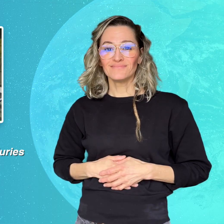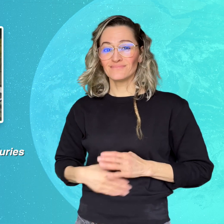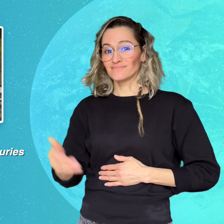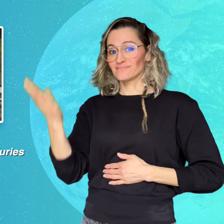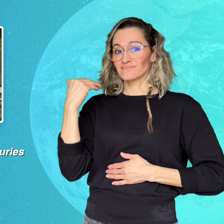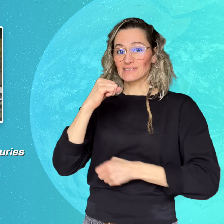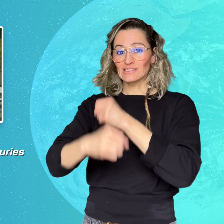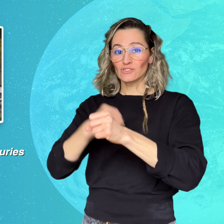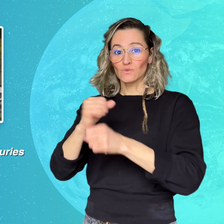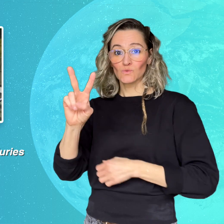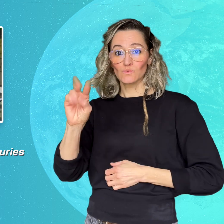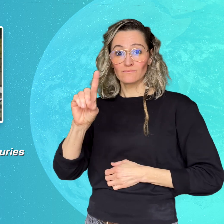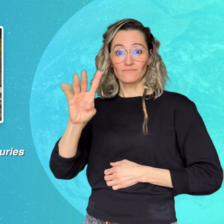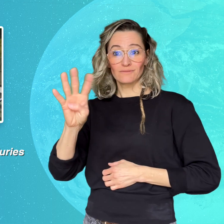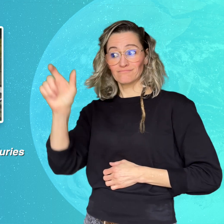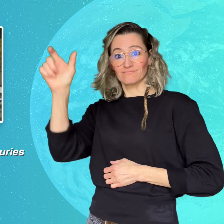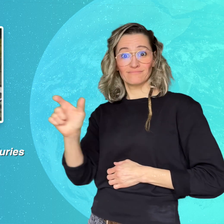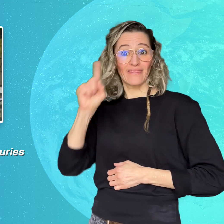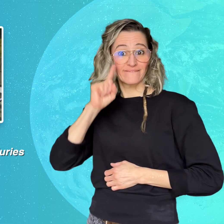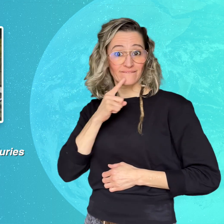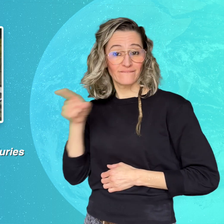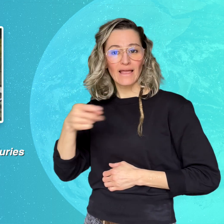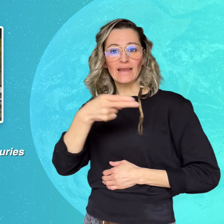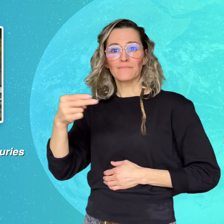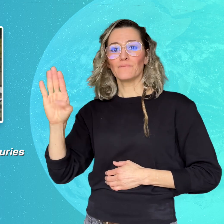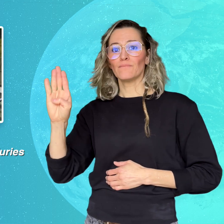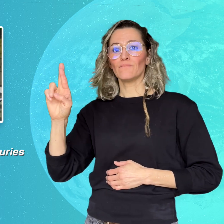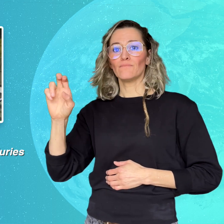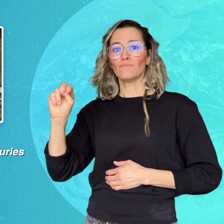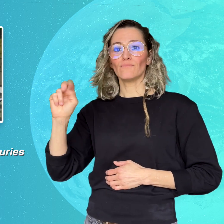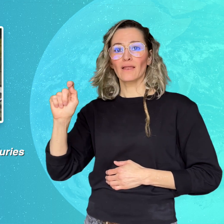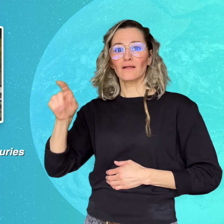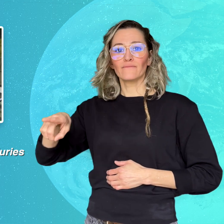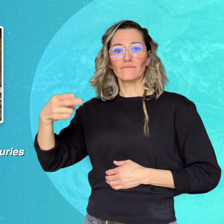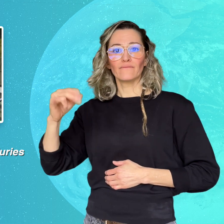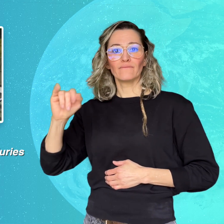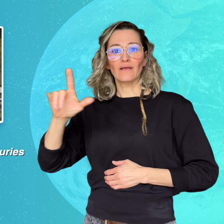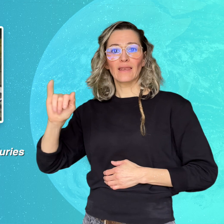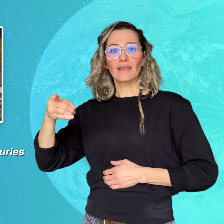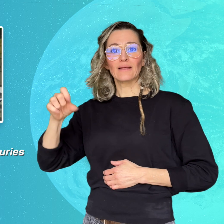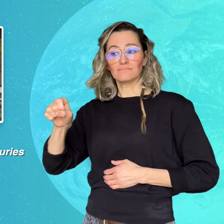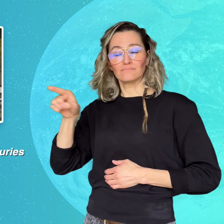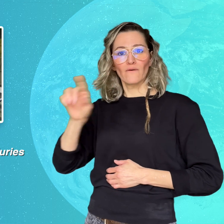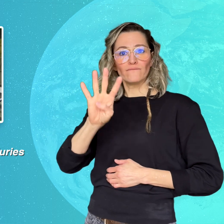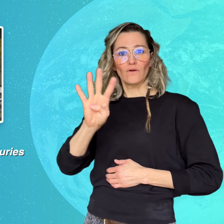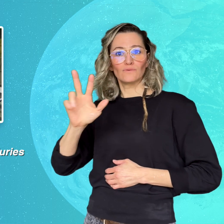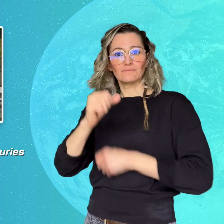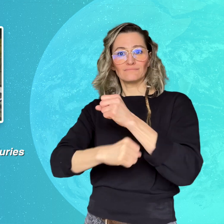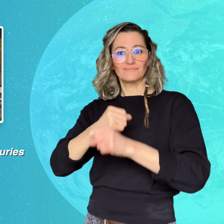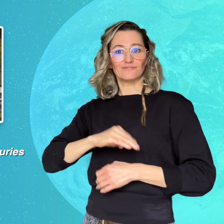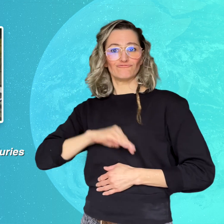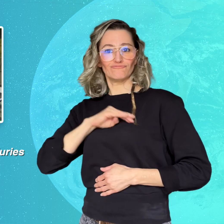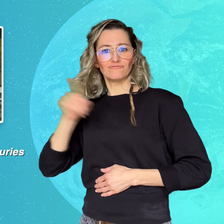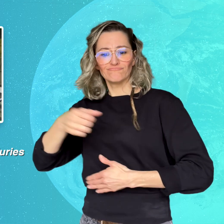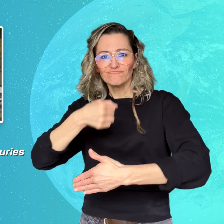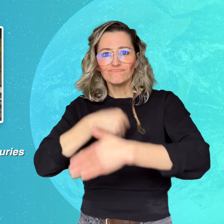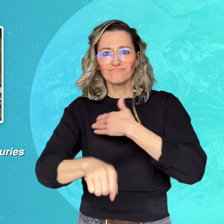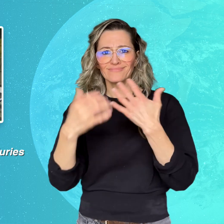In 2014, Brent Phillips, 43-year-old Deaf father of two, was selected